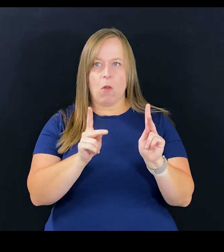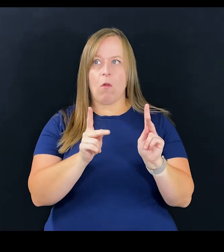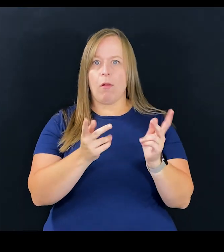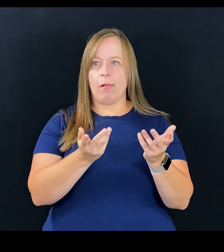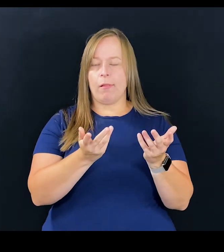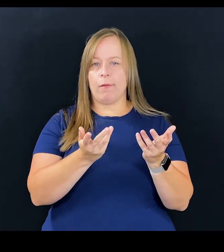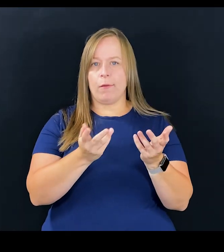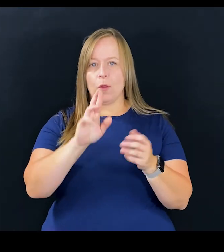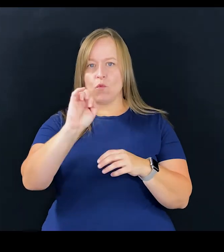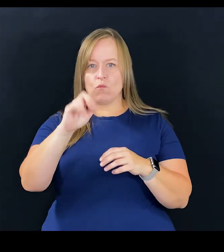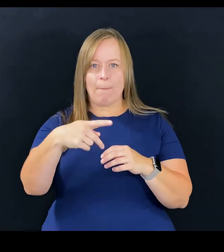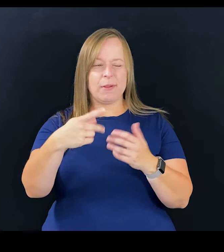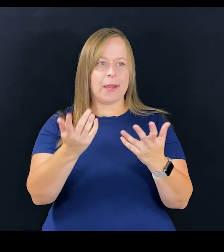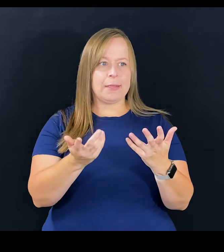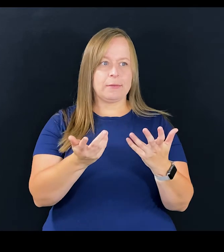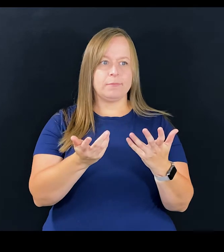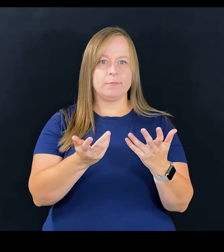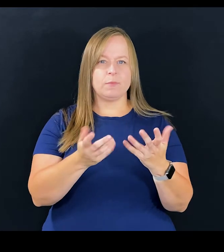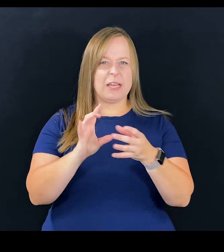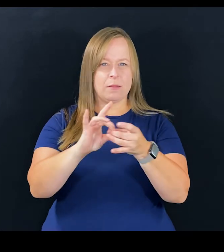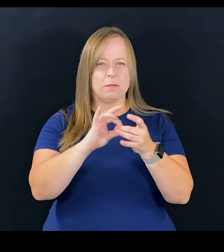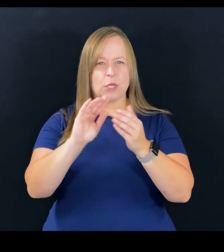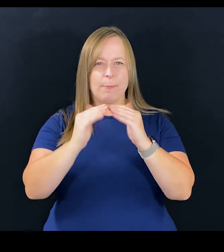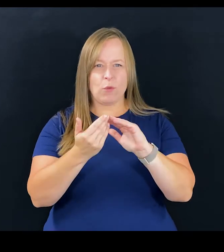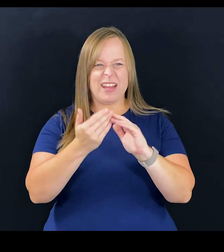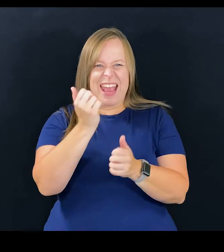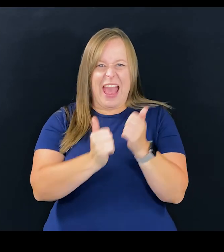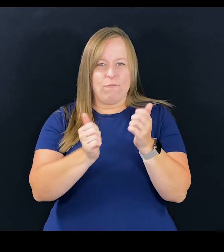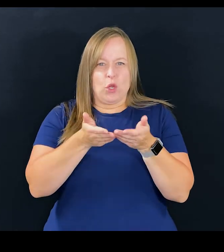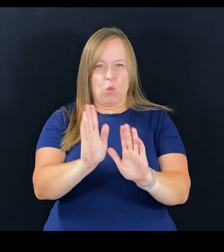who are representing a community in every aspect of life.